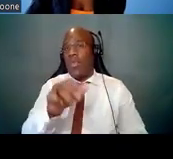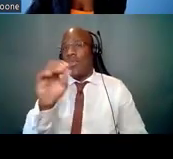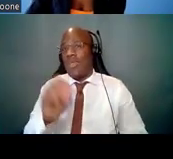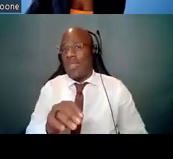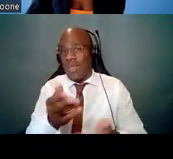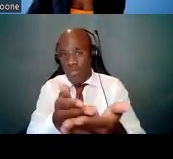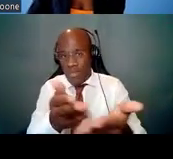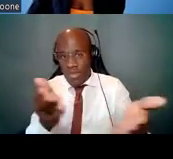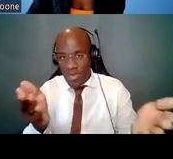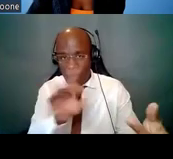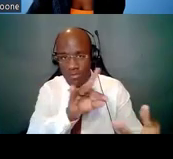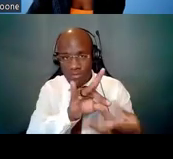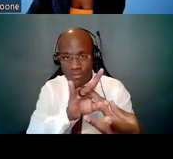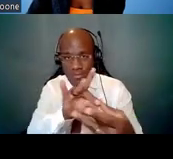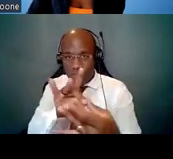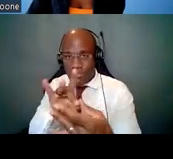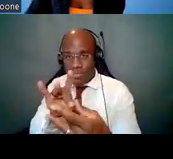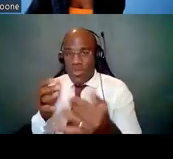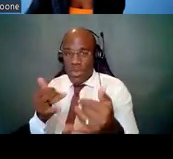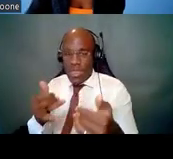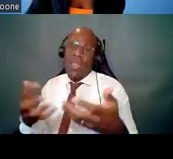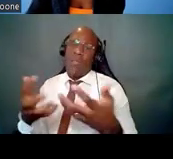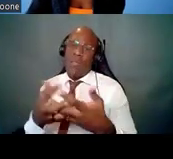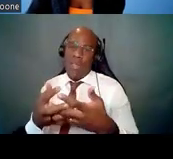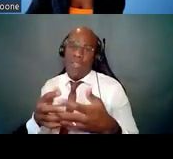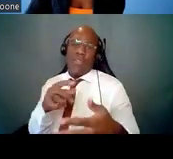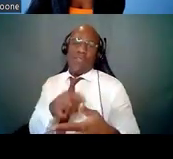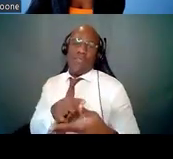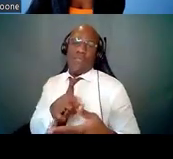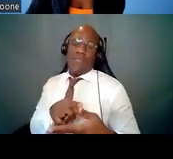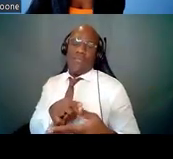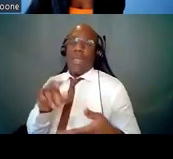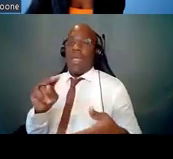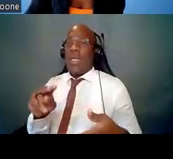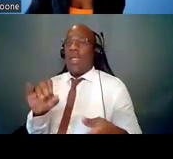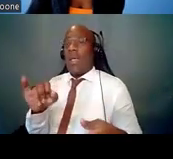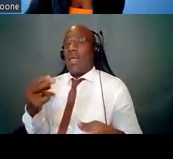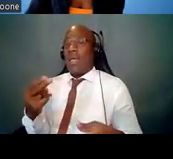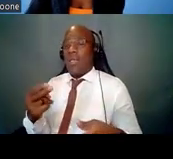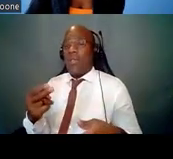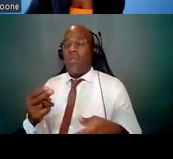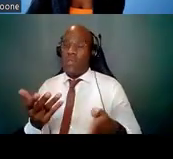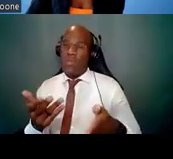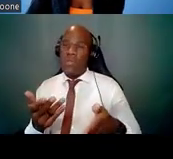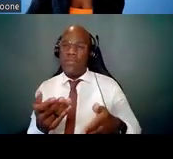that are on the call today. So NIH is committed to addressing challenges